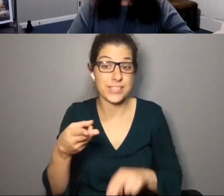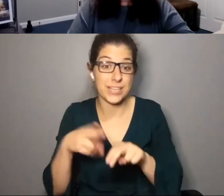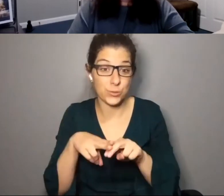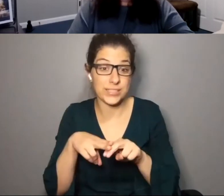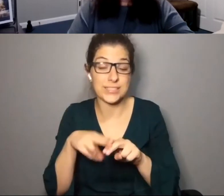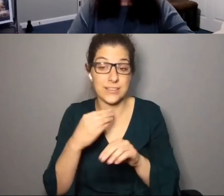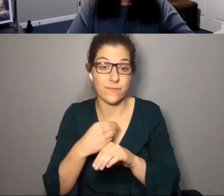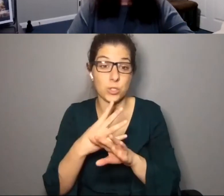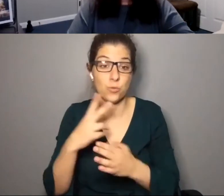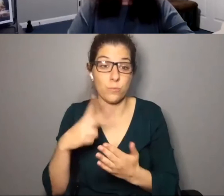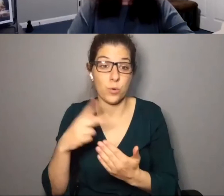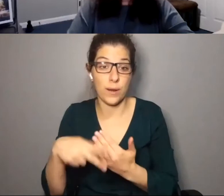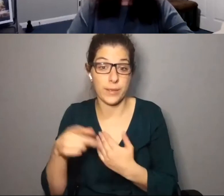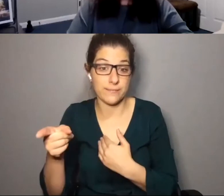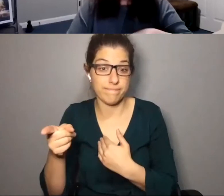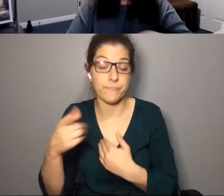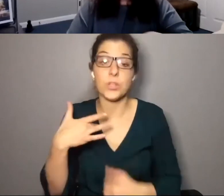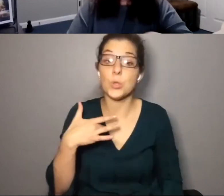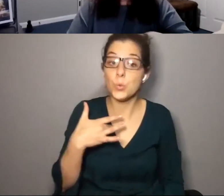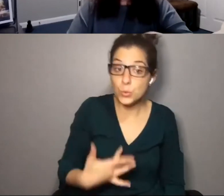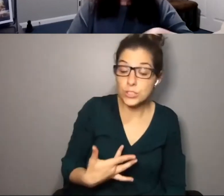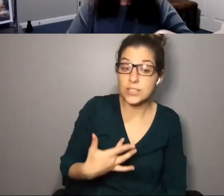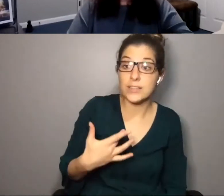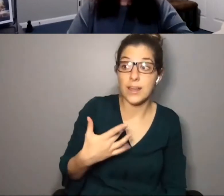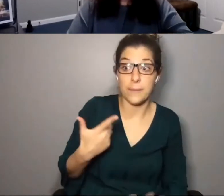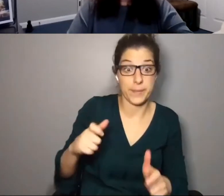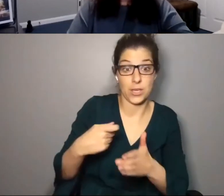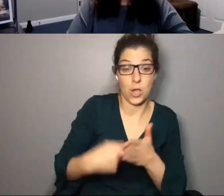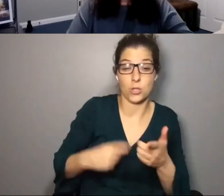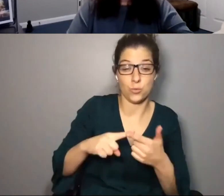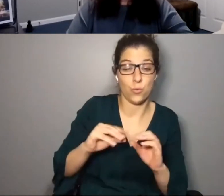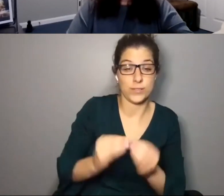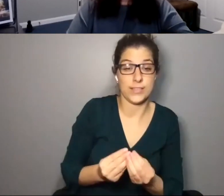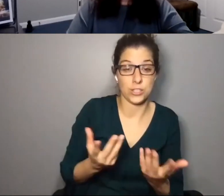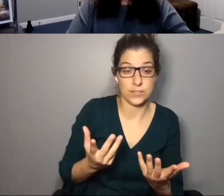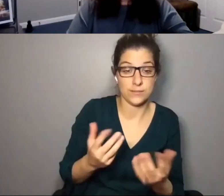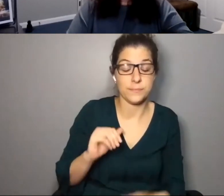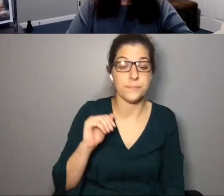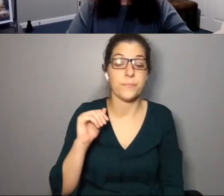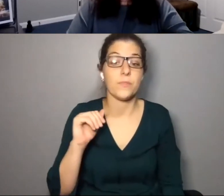750% increase in virtual programming. Actually at great cost to the organization